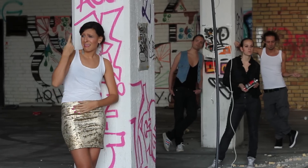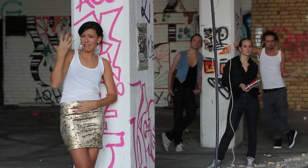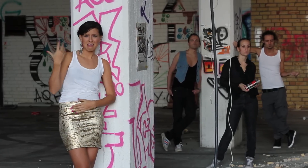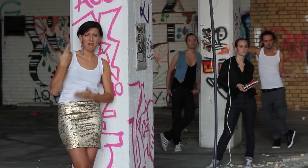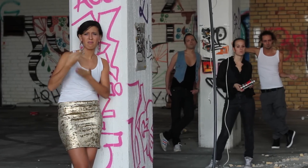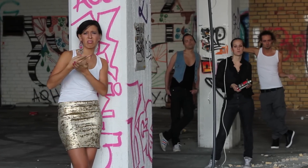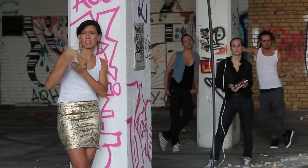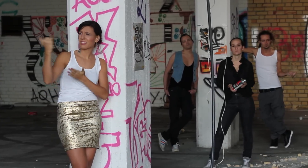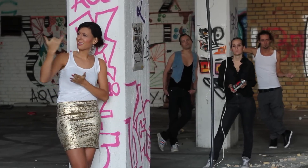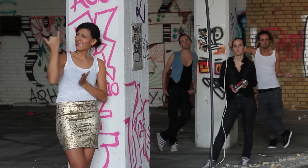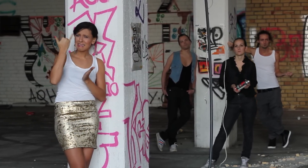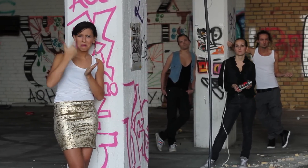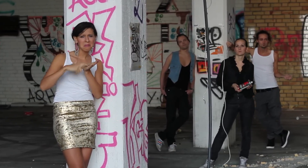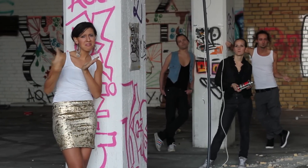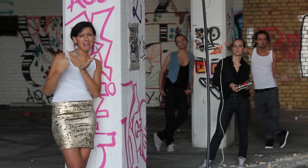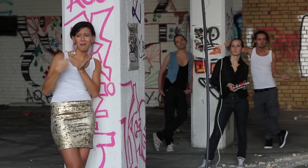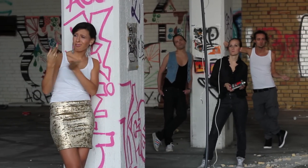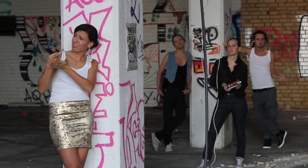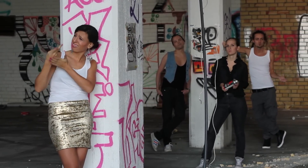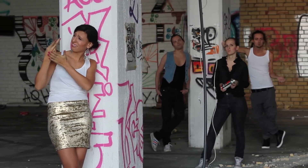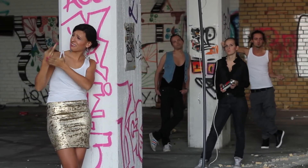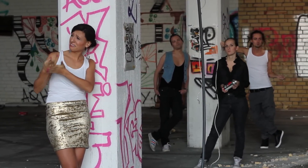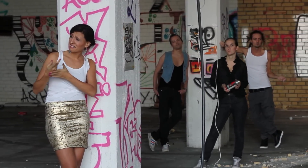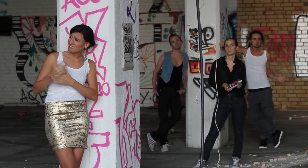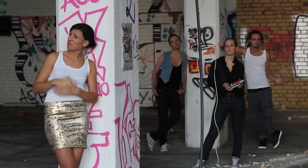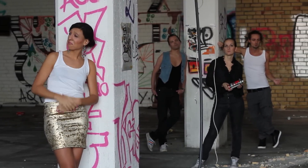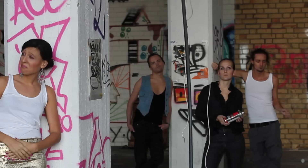I'm not gonna spend ten weeks